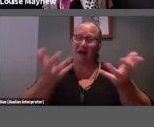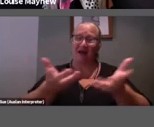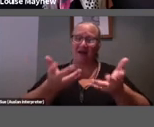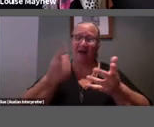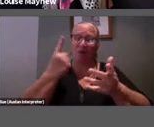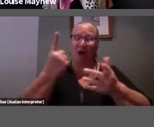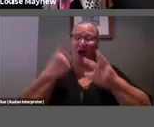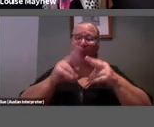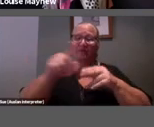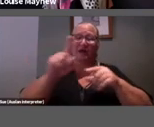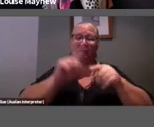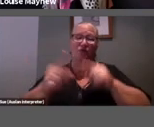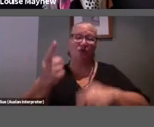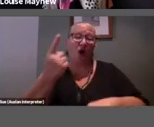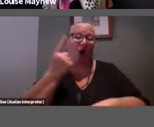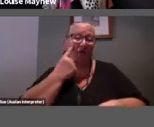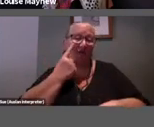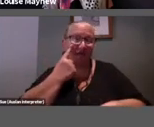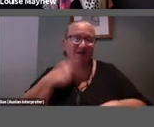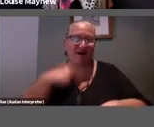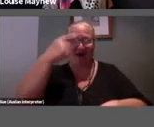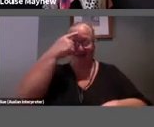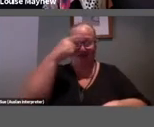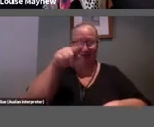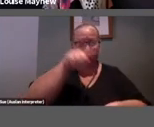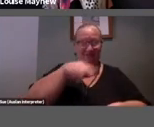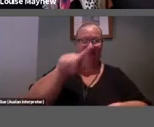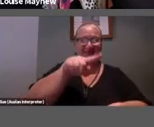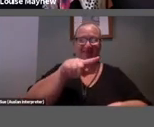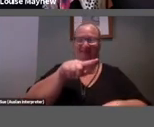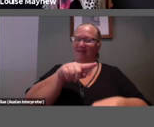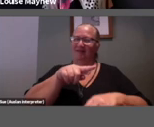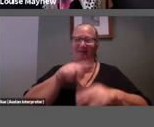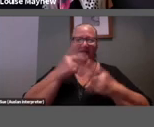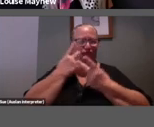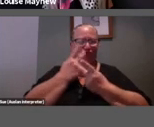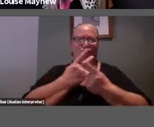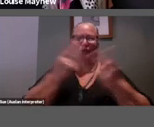observe this is by thinking about the striking aesthetic similarities